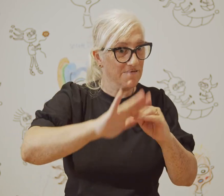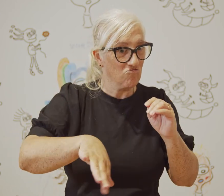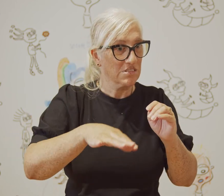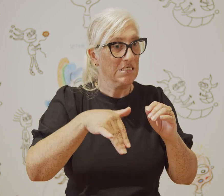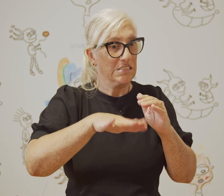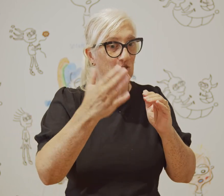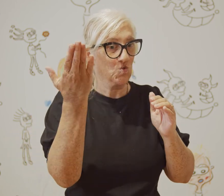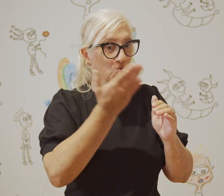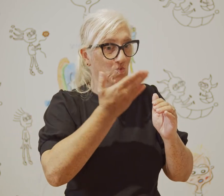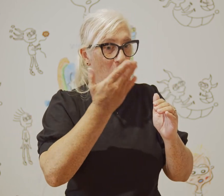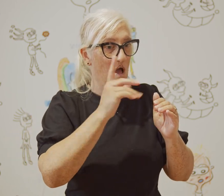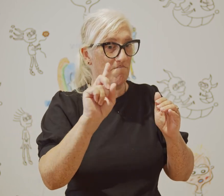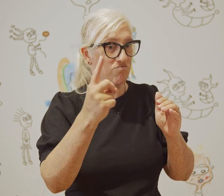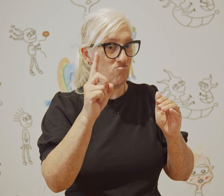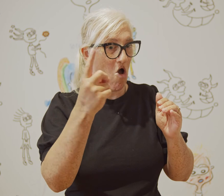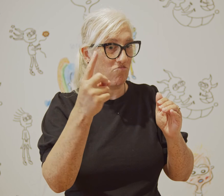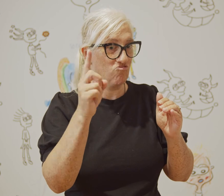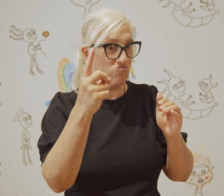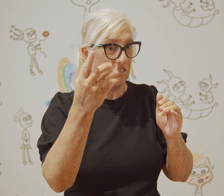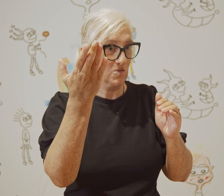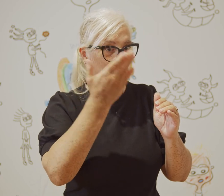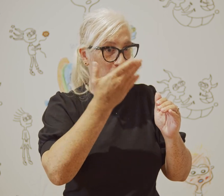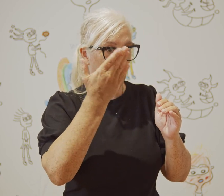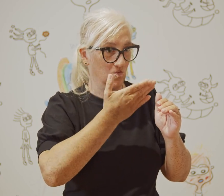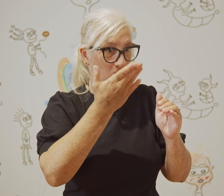This will depict further stories of my experiences in primary school when I was young.